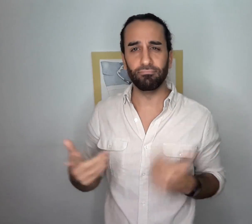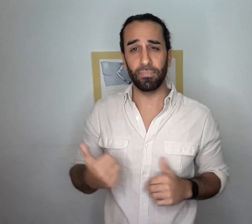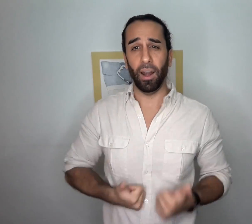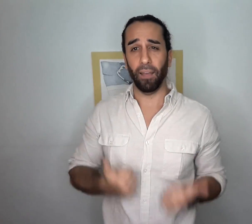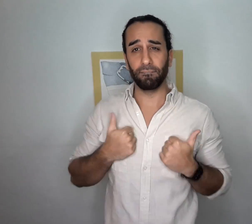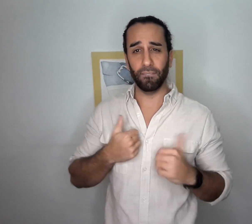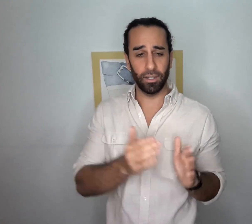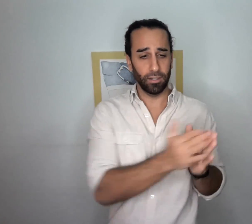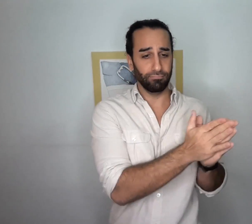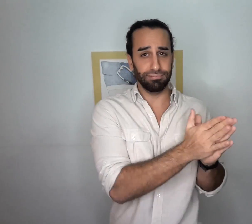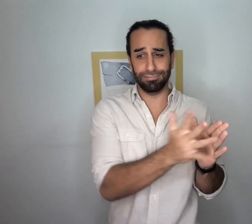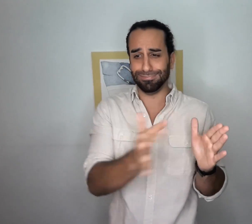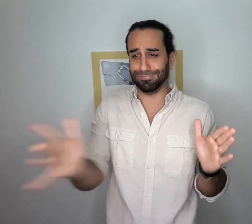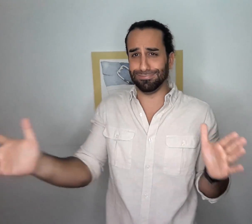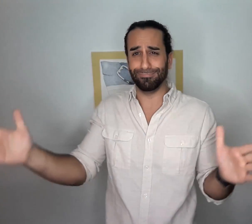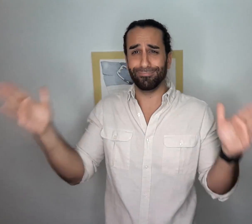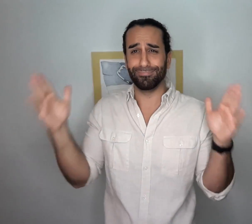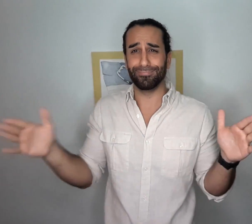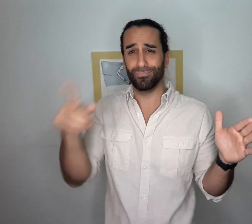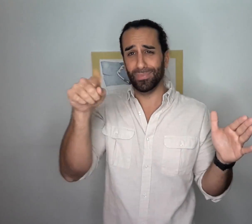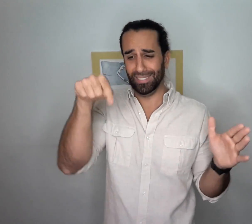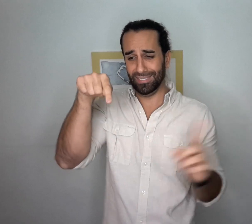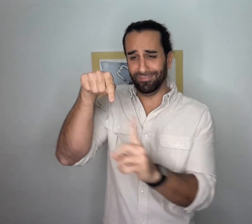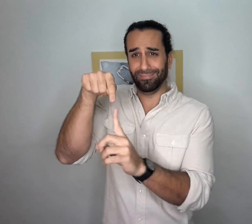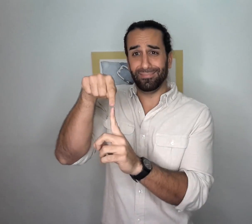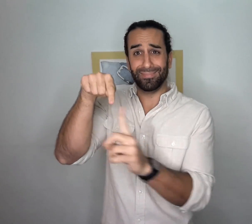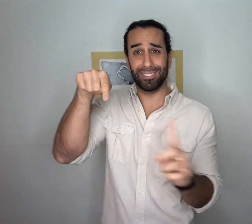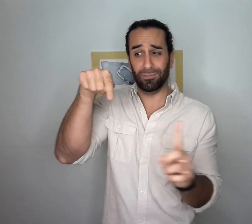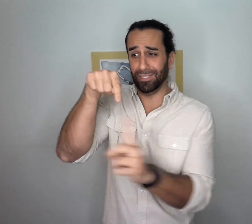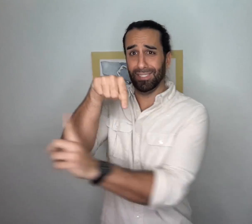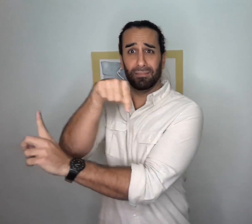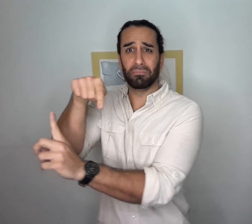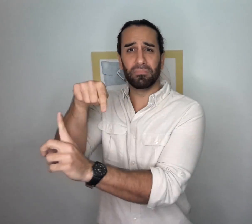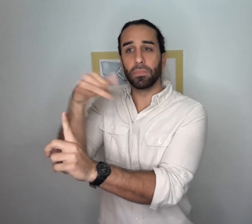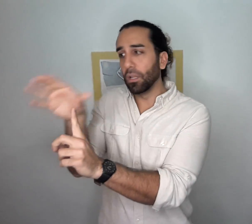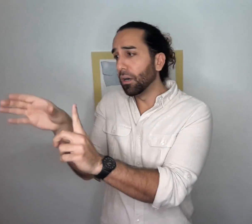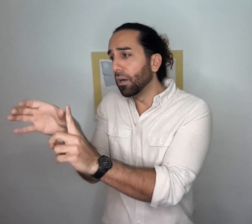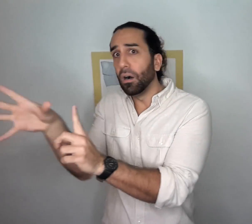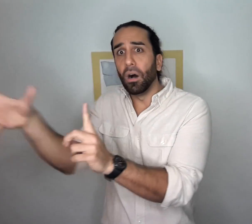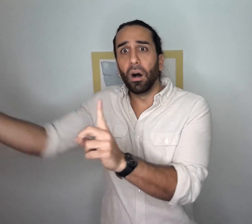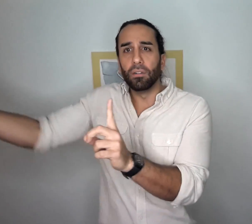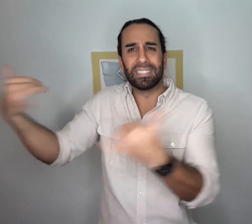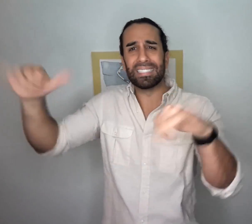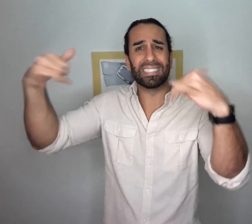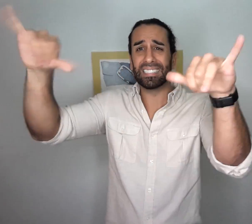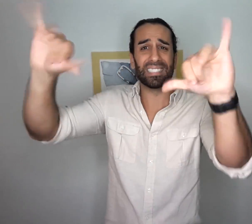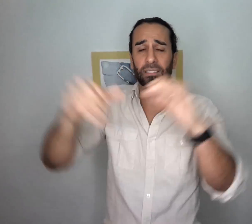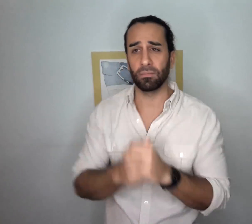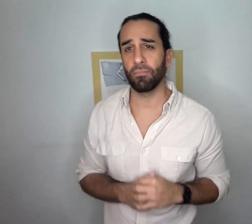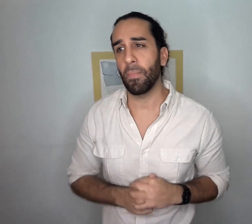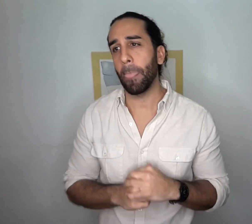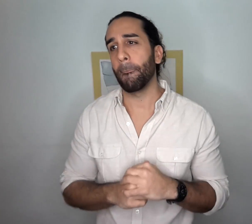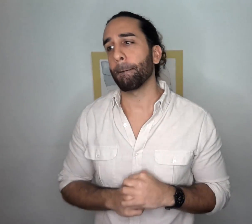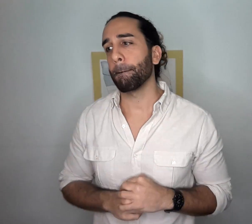There still exists your entire future to make change regardless of where you are presently.